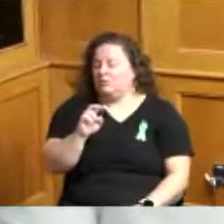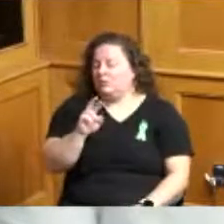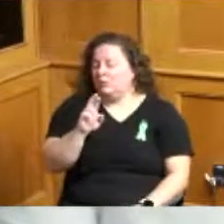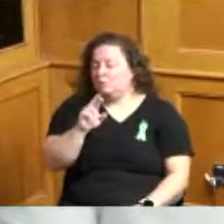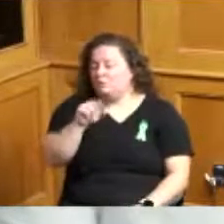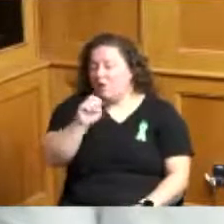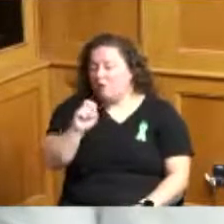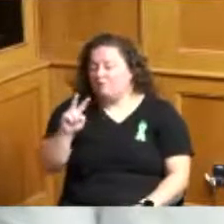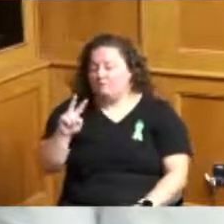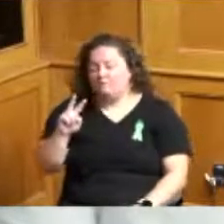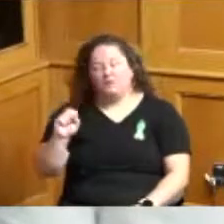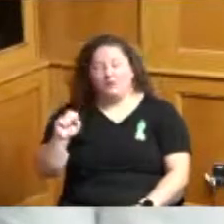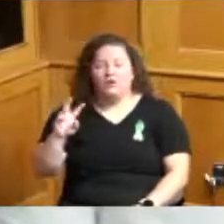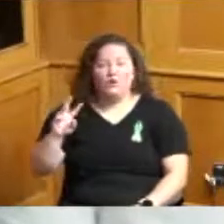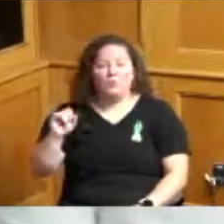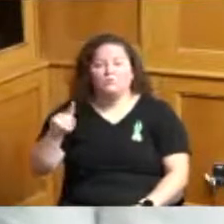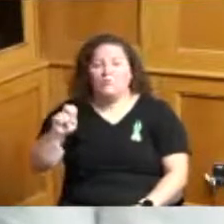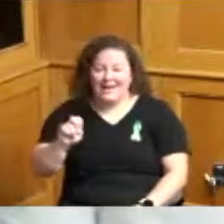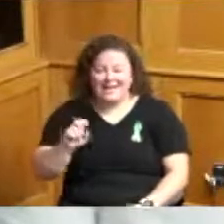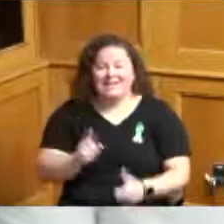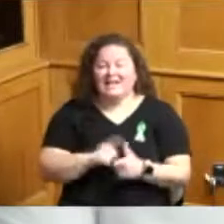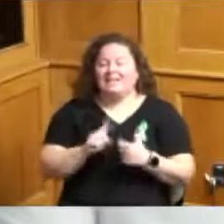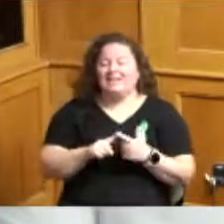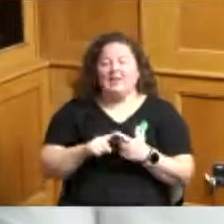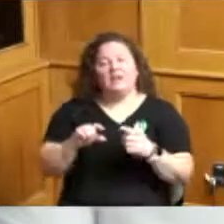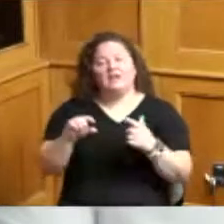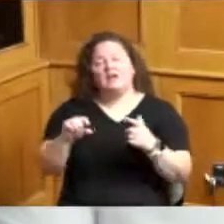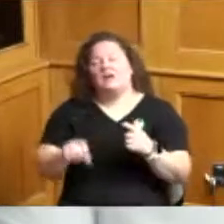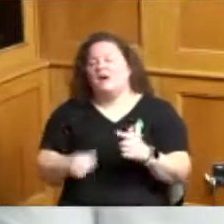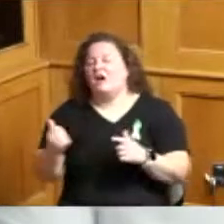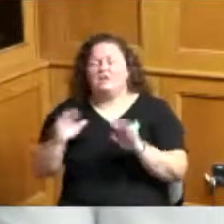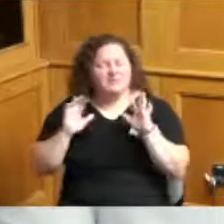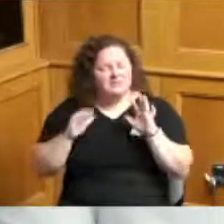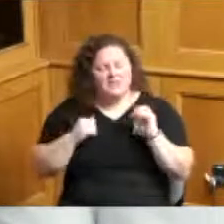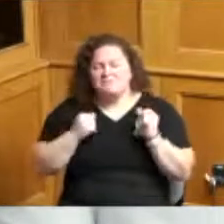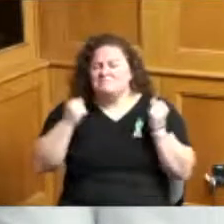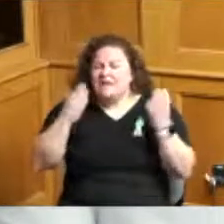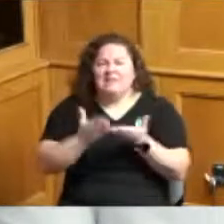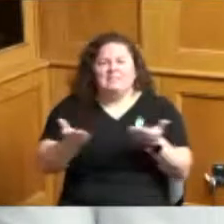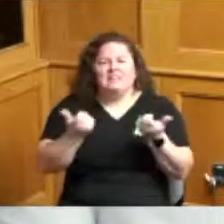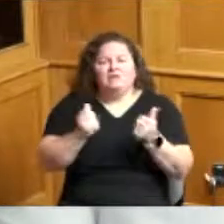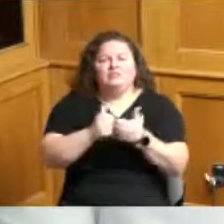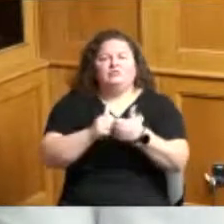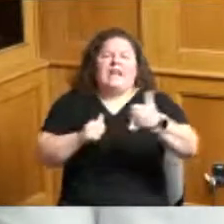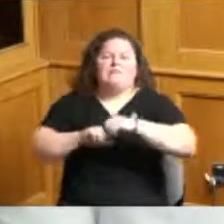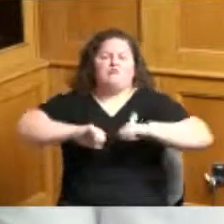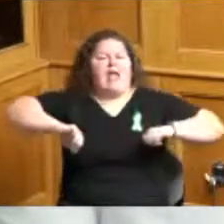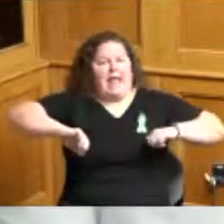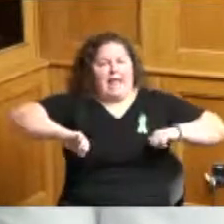and then we don't know what else it's time to bring us together and not to divide us with all